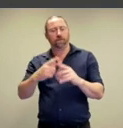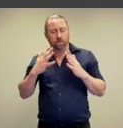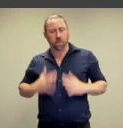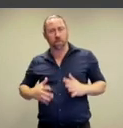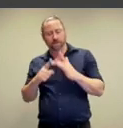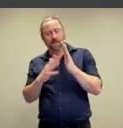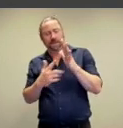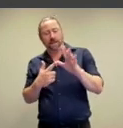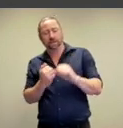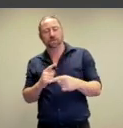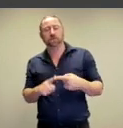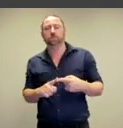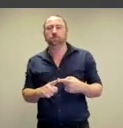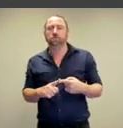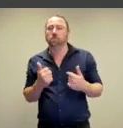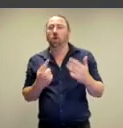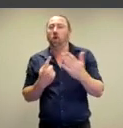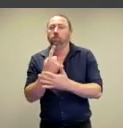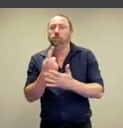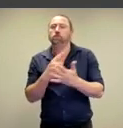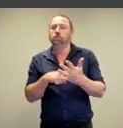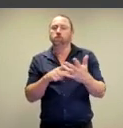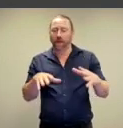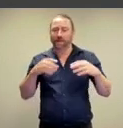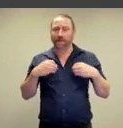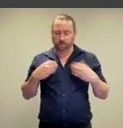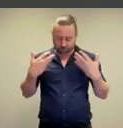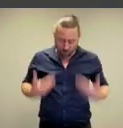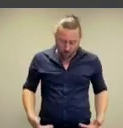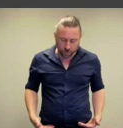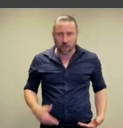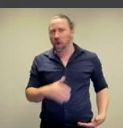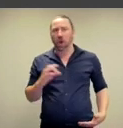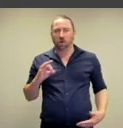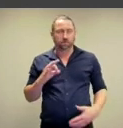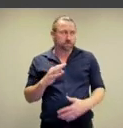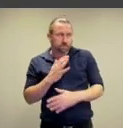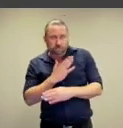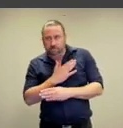positive body image and it is an